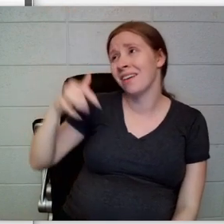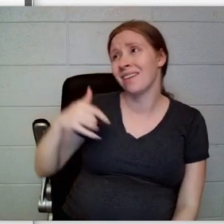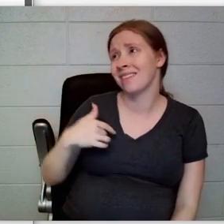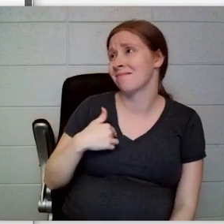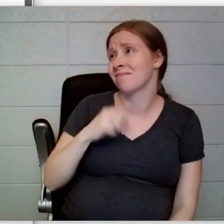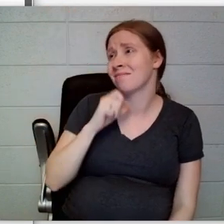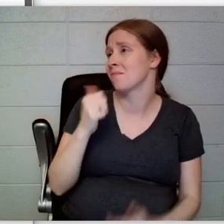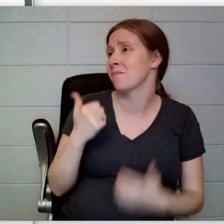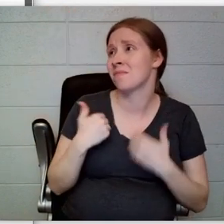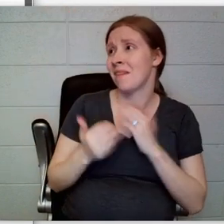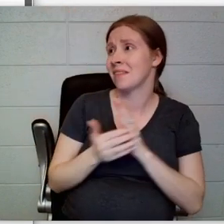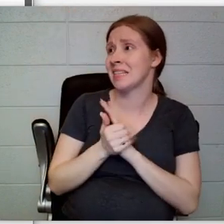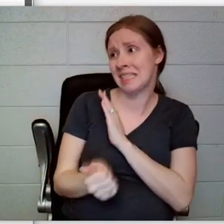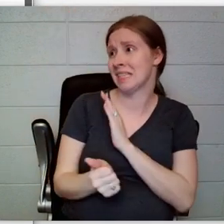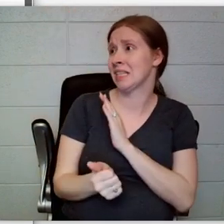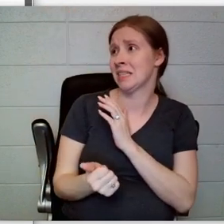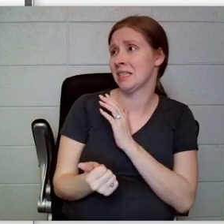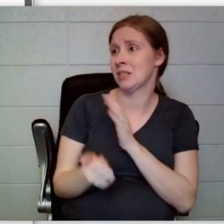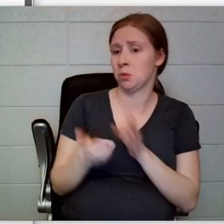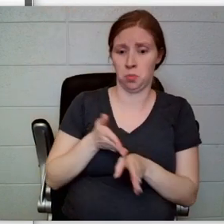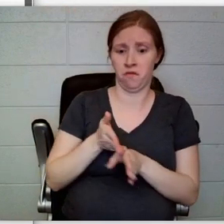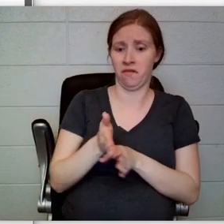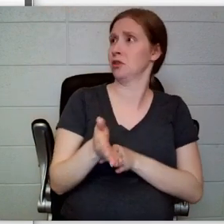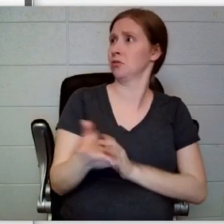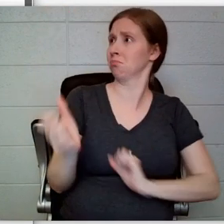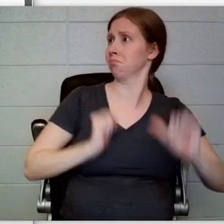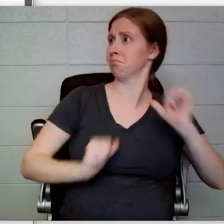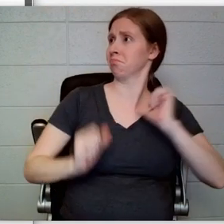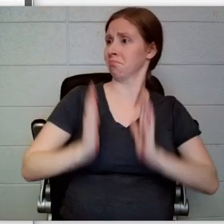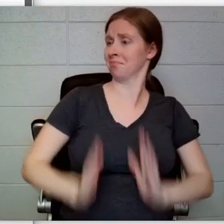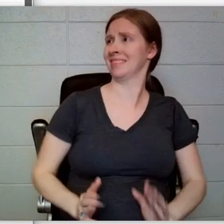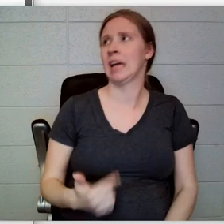performprofessionally. I would hate to disgrace your good name